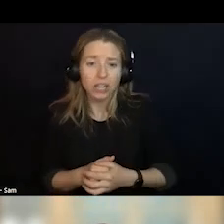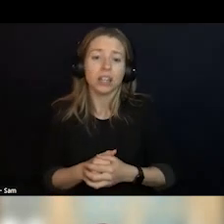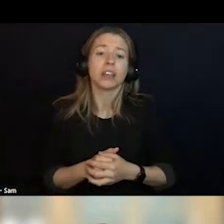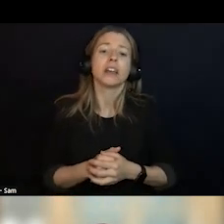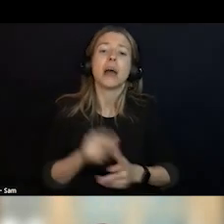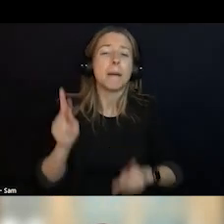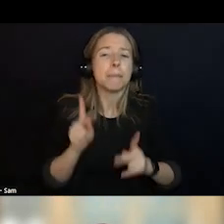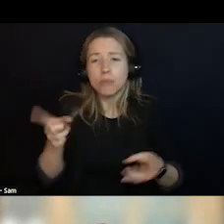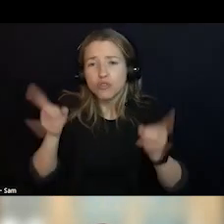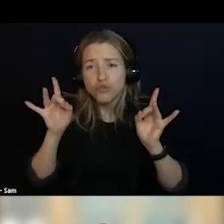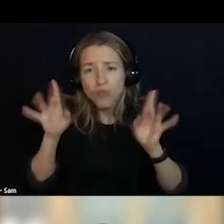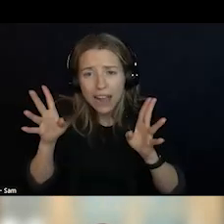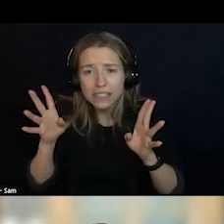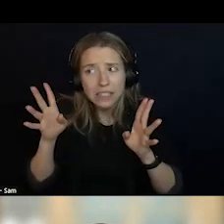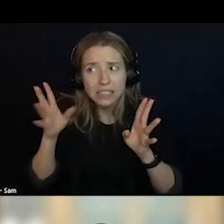REALLY FOR THE HOMELESS POPULATION.